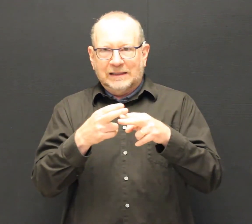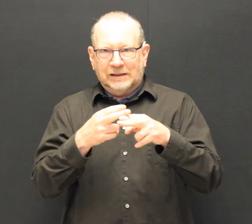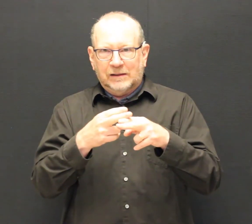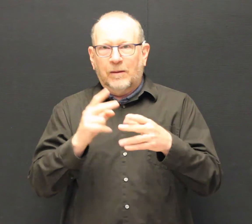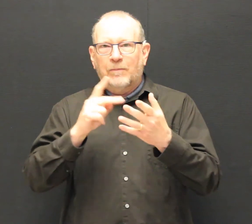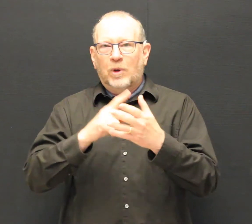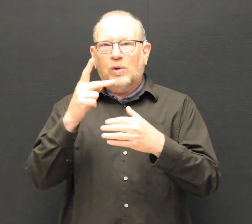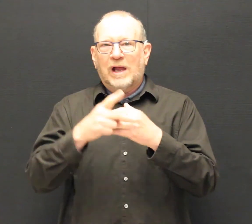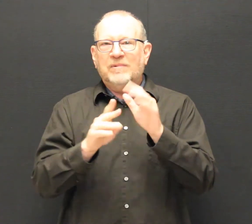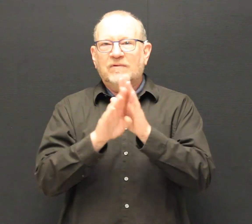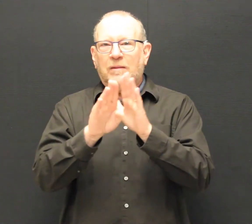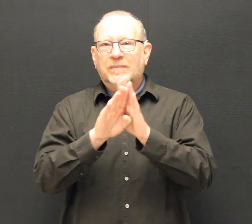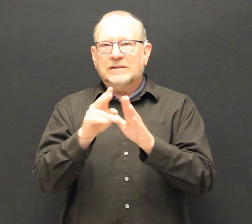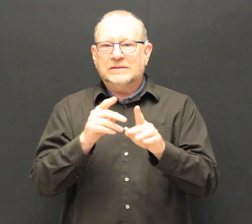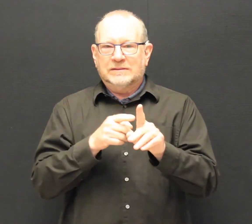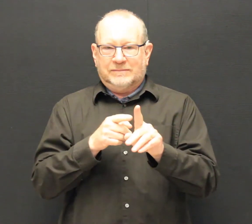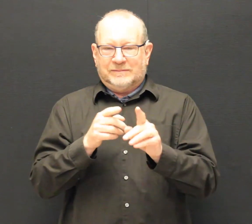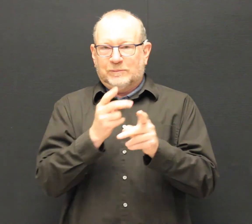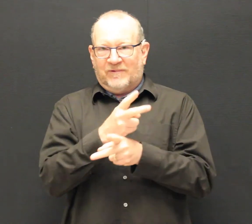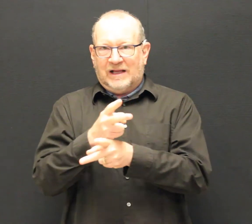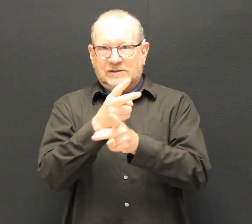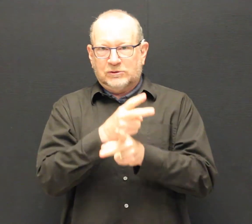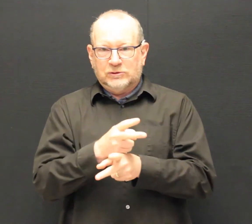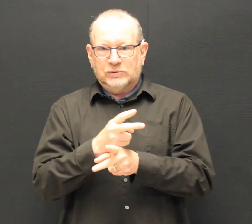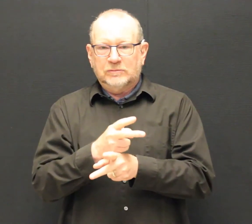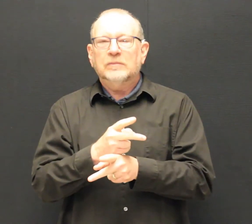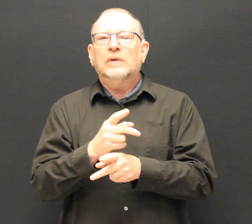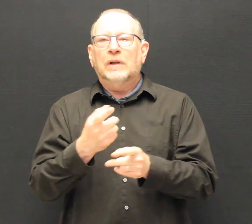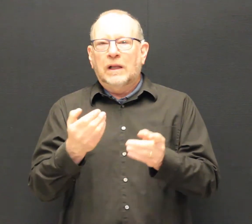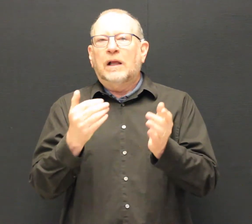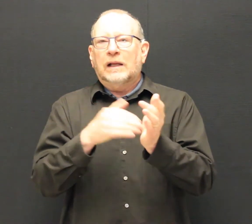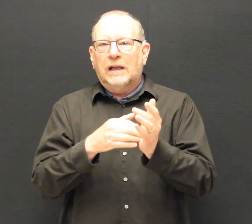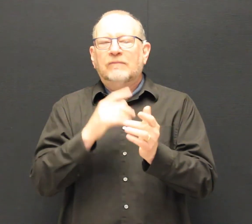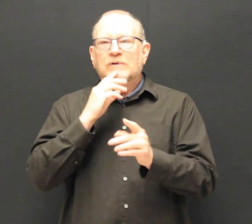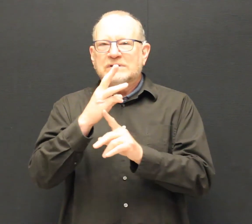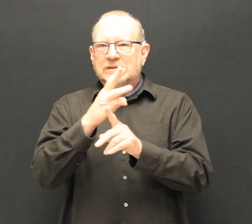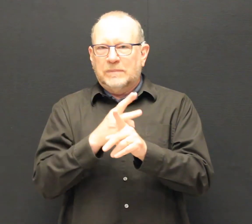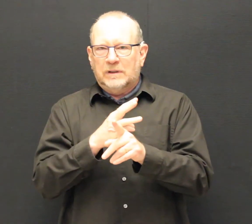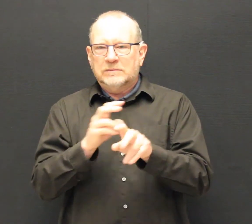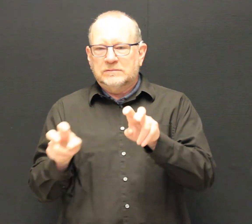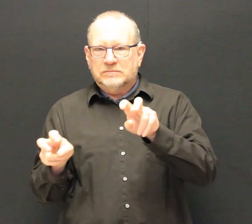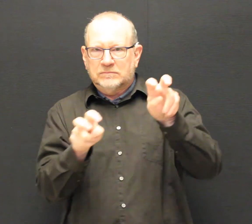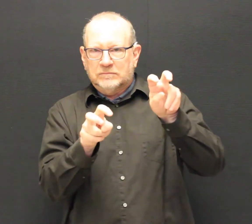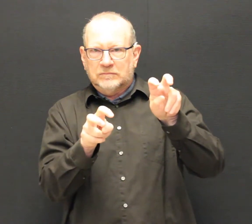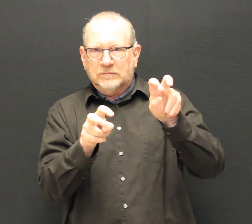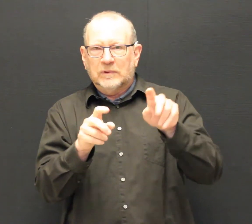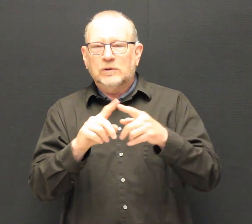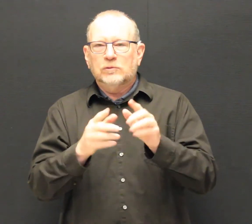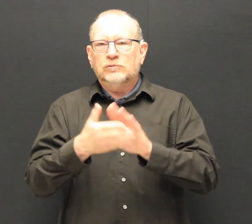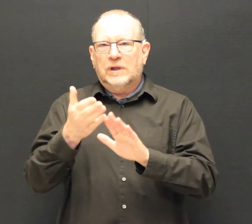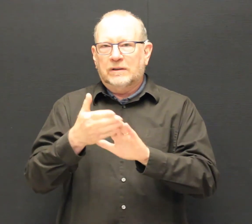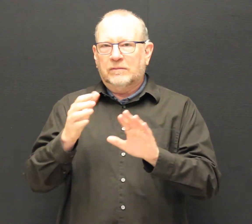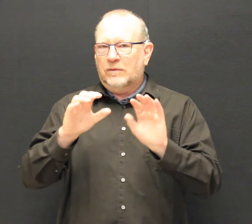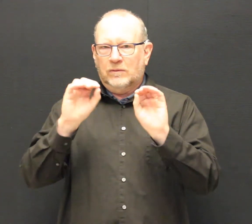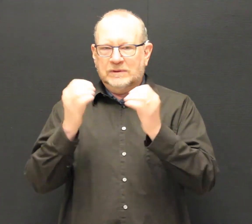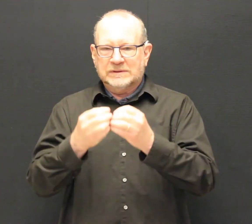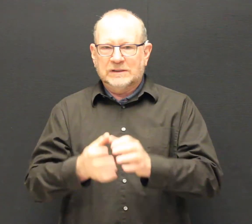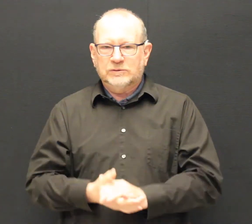This is also expected to last approximately 6 months.